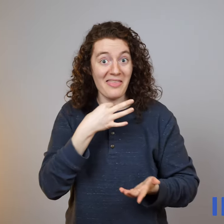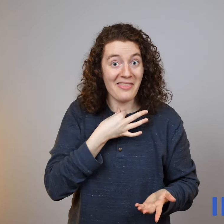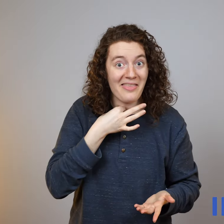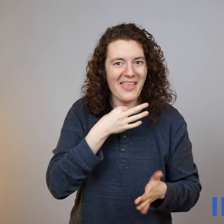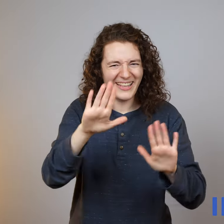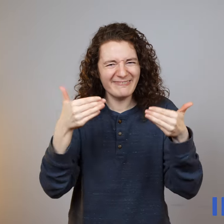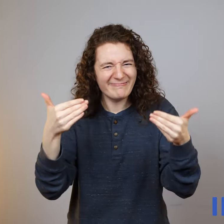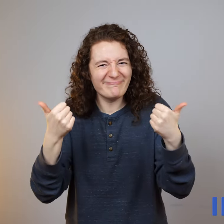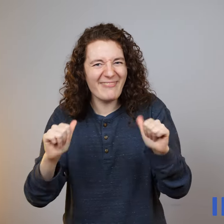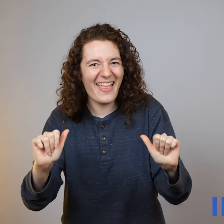Curious? Give it a try!